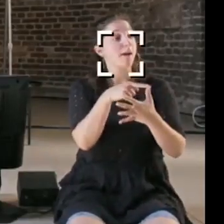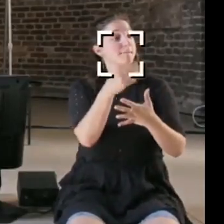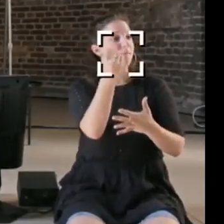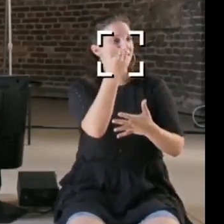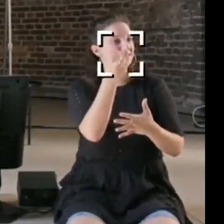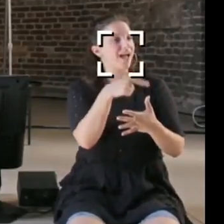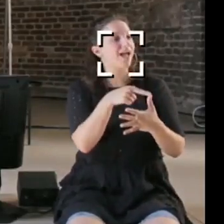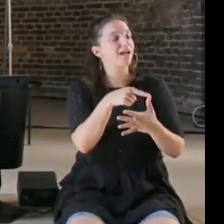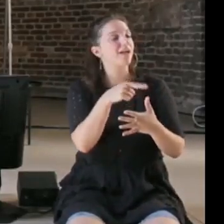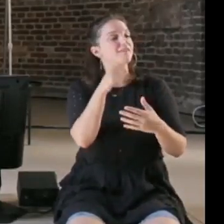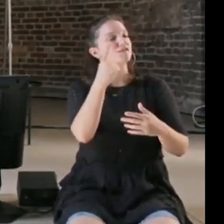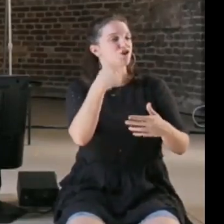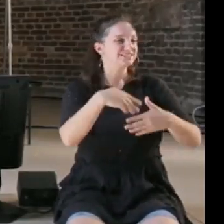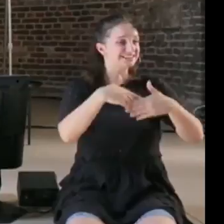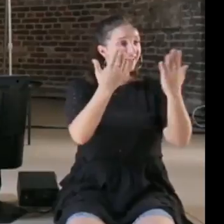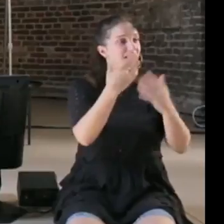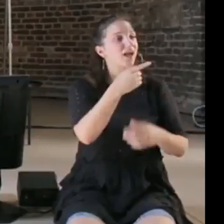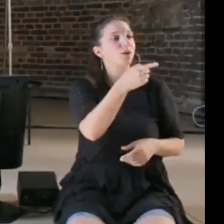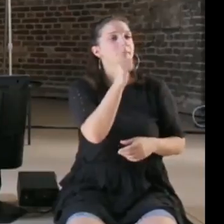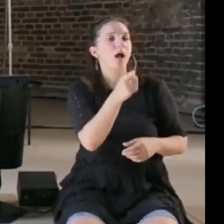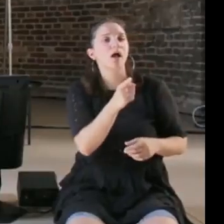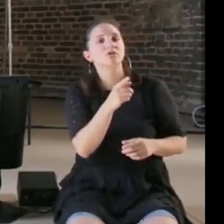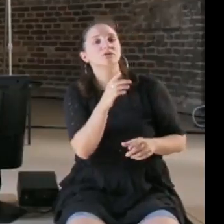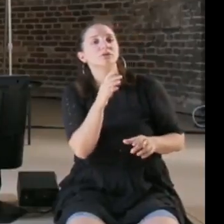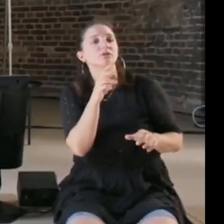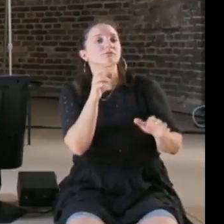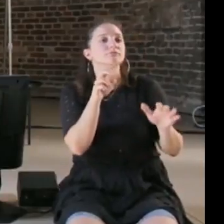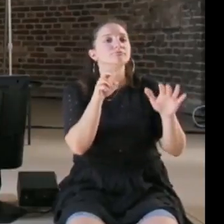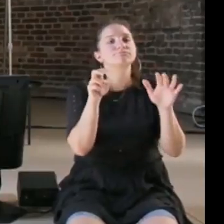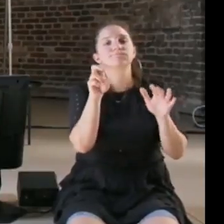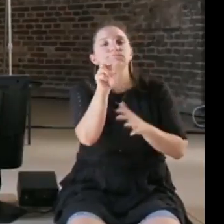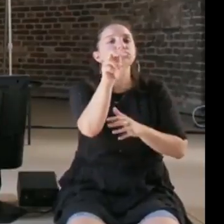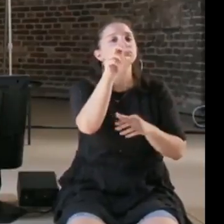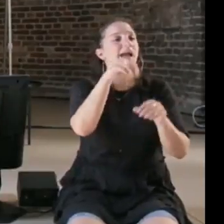trips, all of the tracks went out into Berlin and they explored companies and they visited